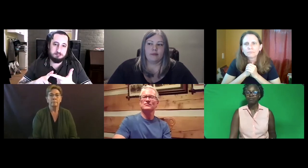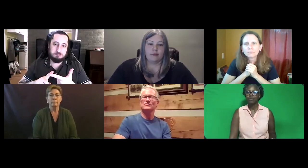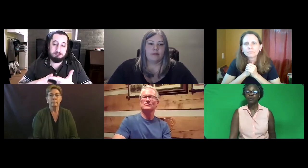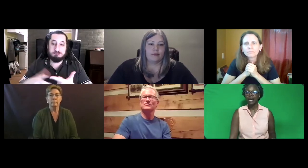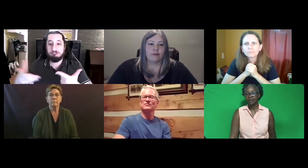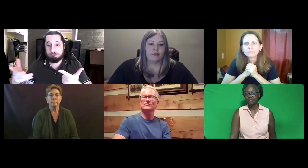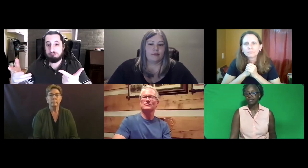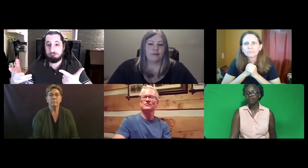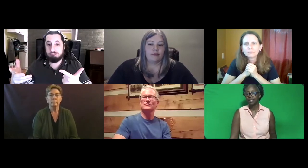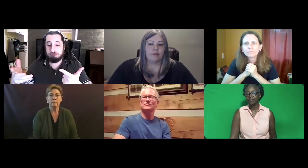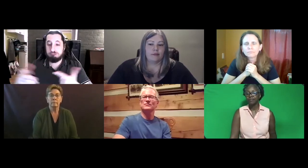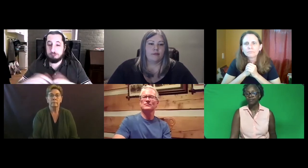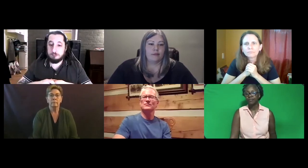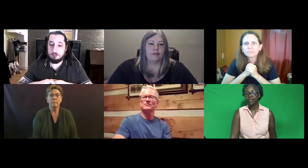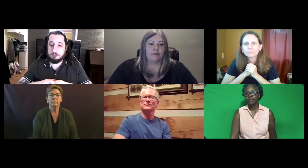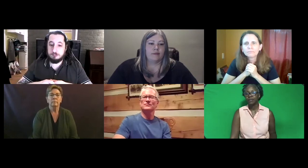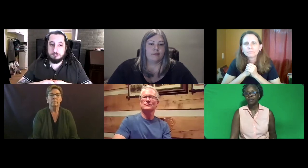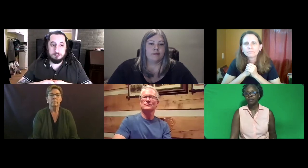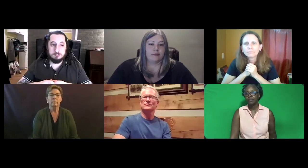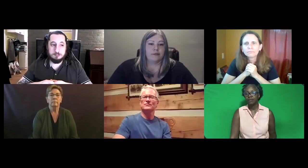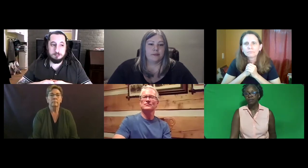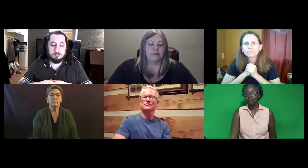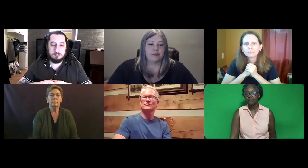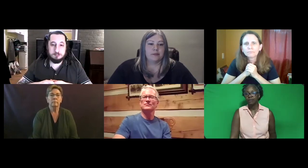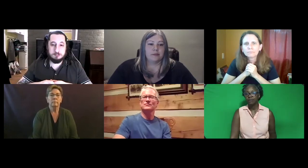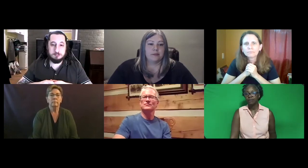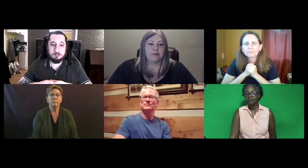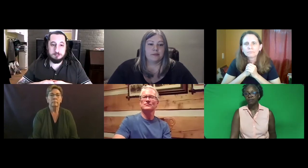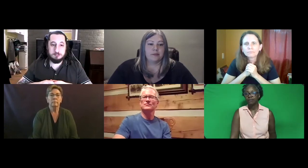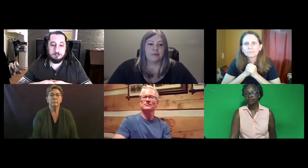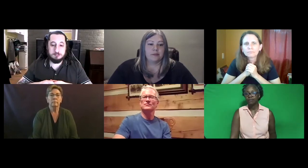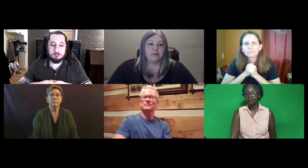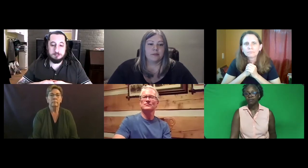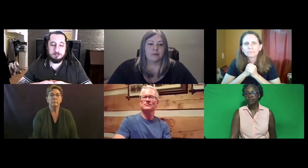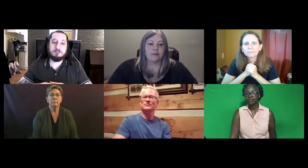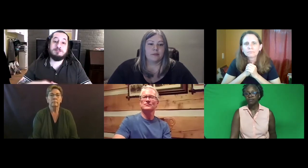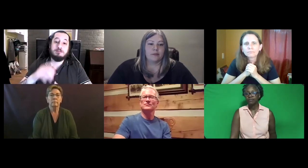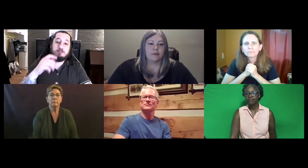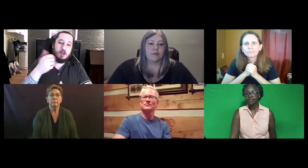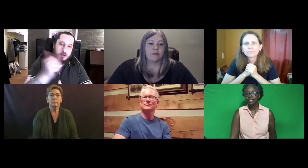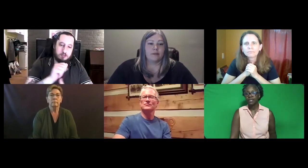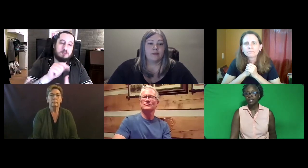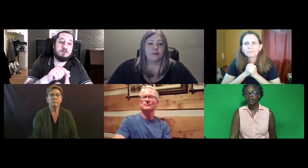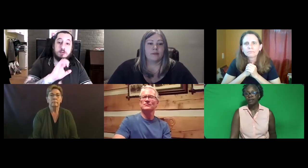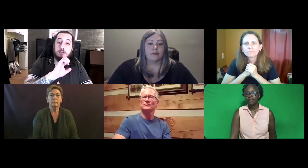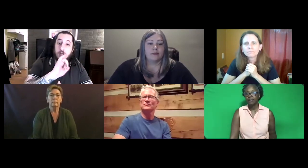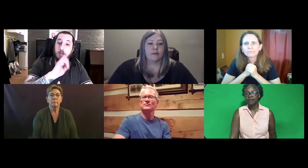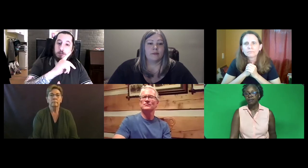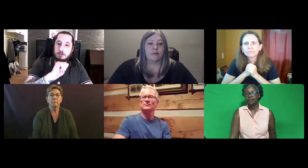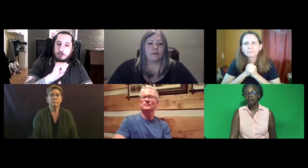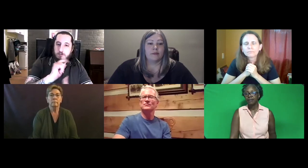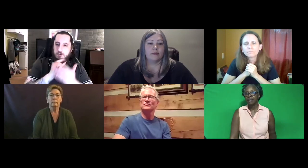So that tells us something.